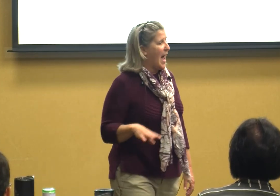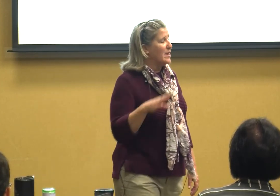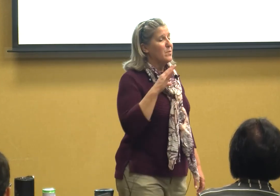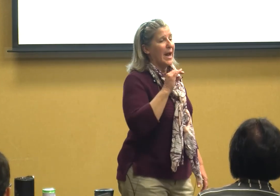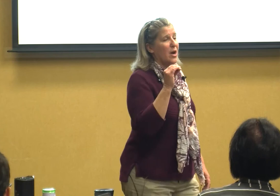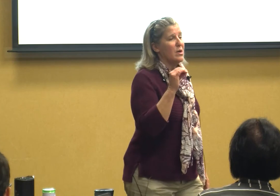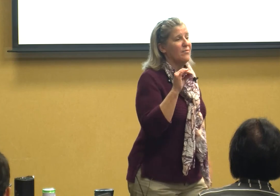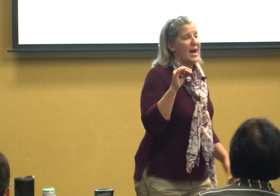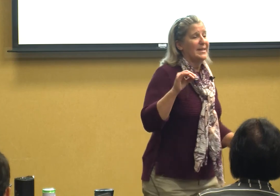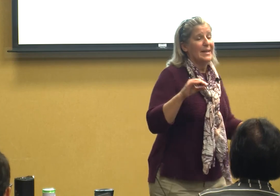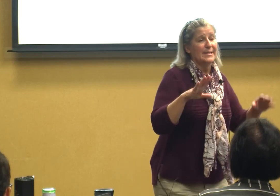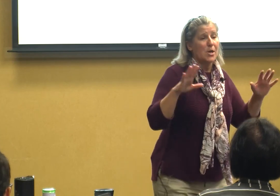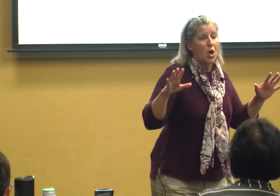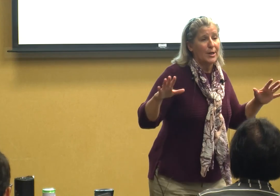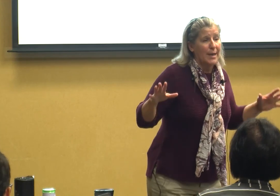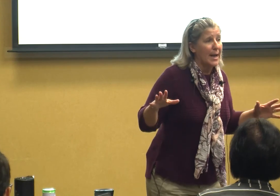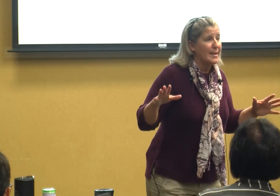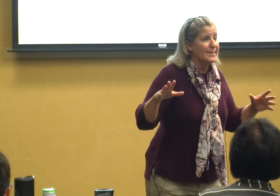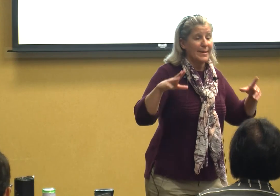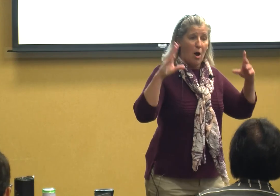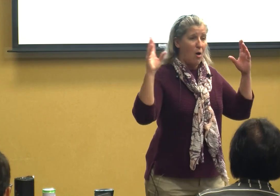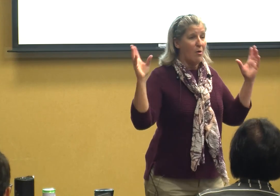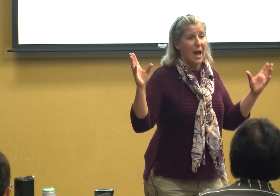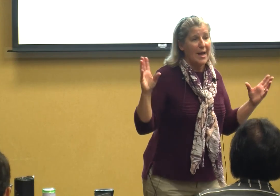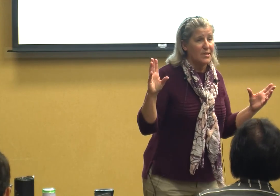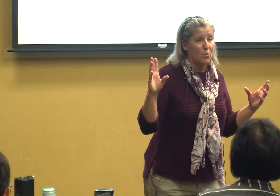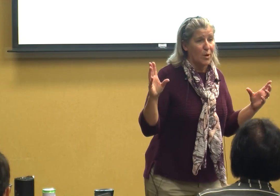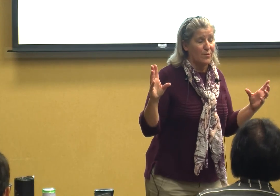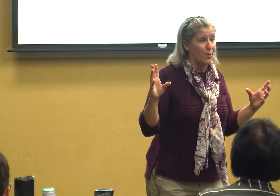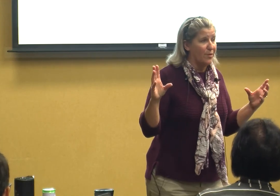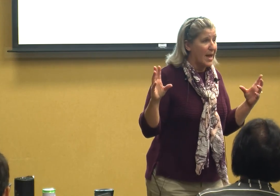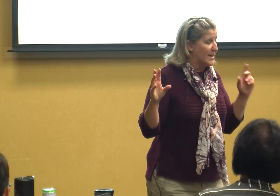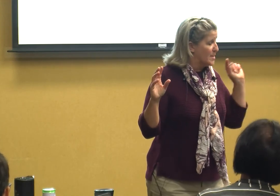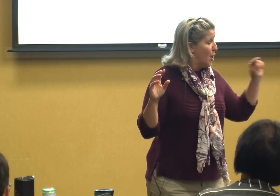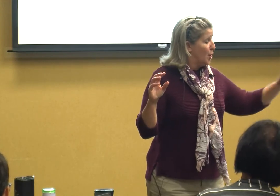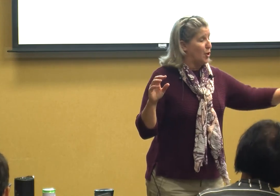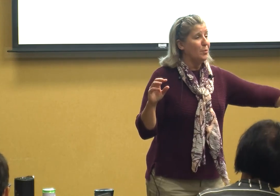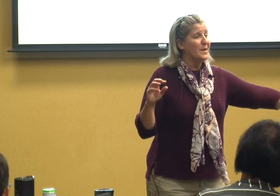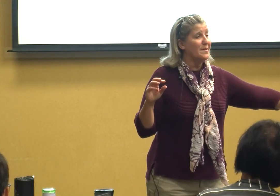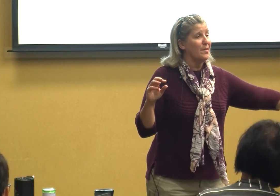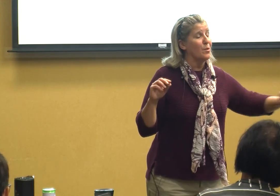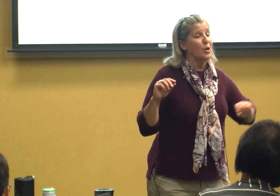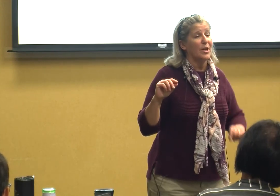don't care if I did a song and dance and all kinds of wonderful things you'd be sitting there looking